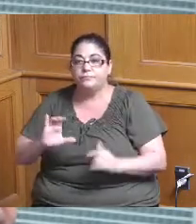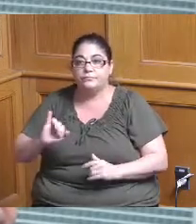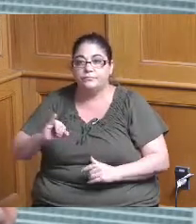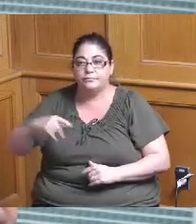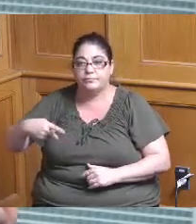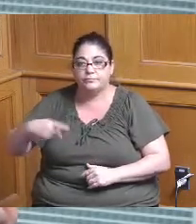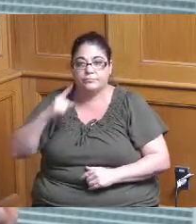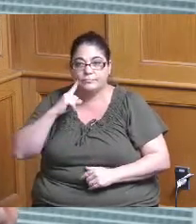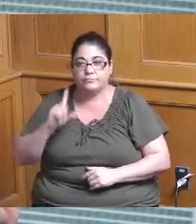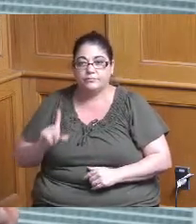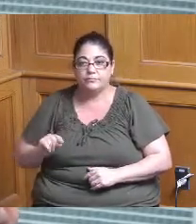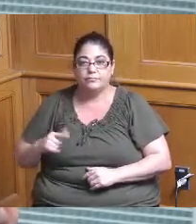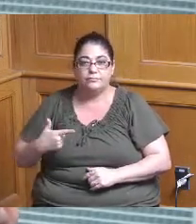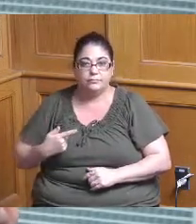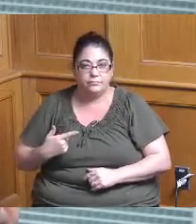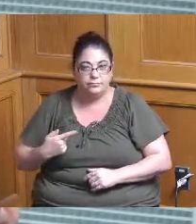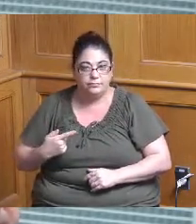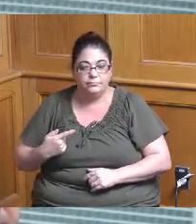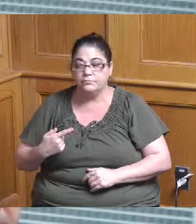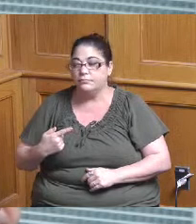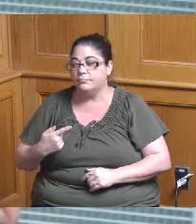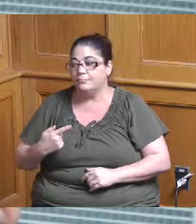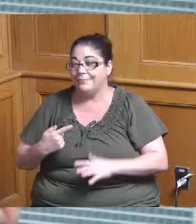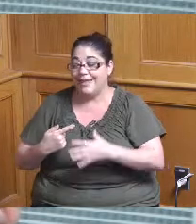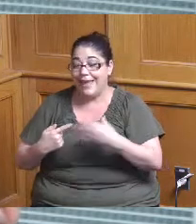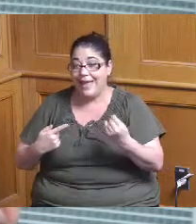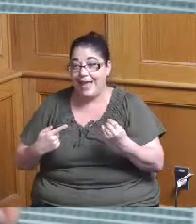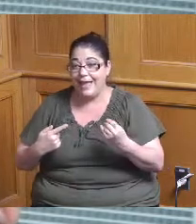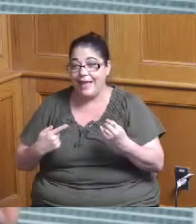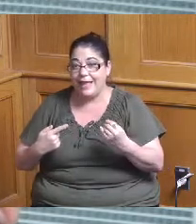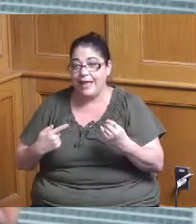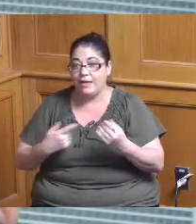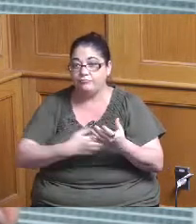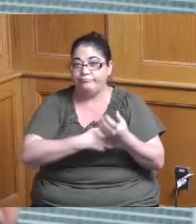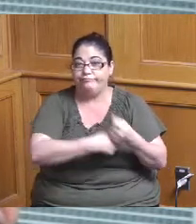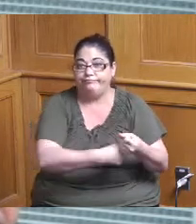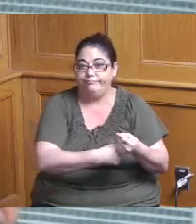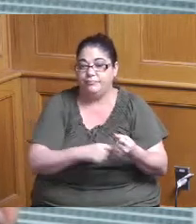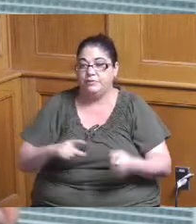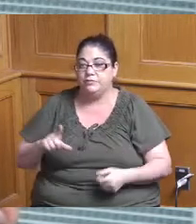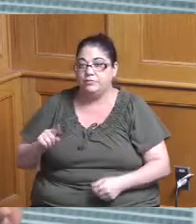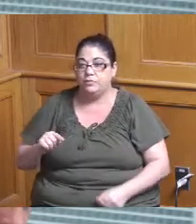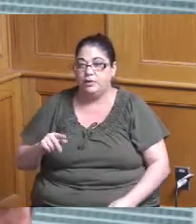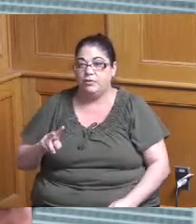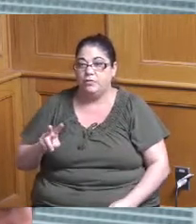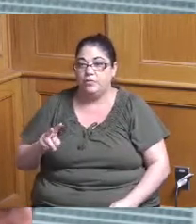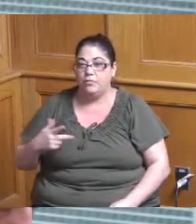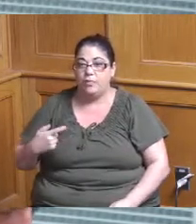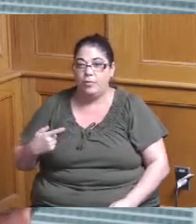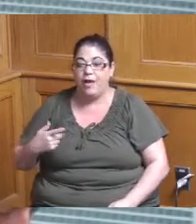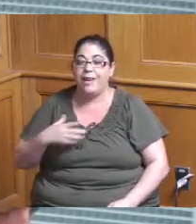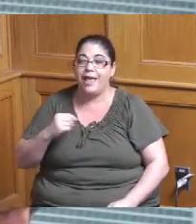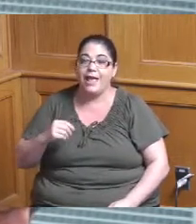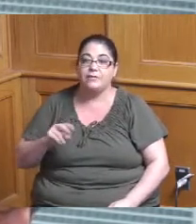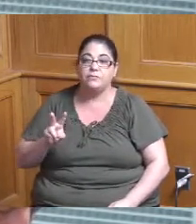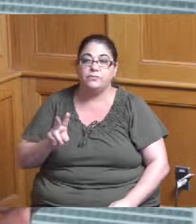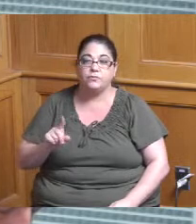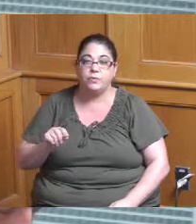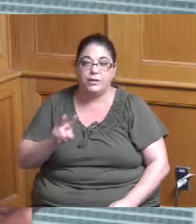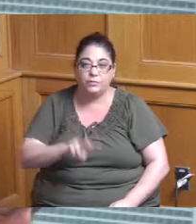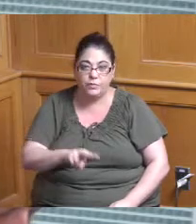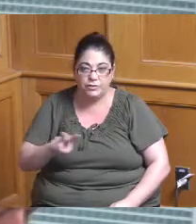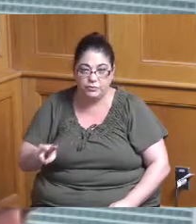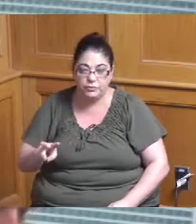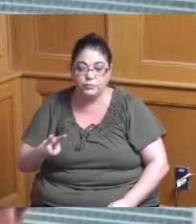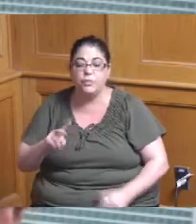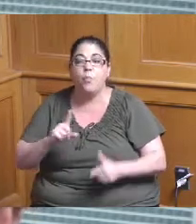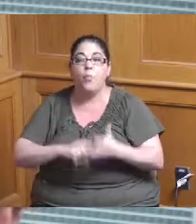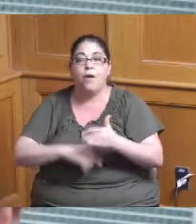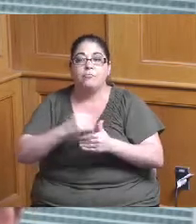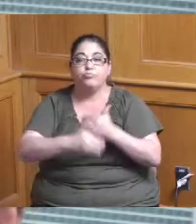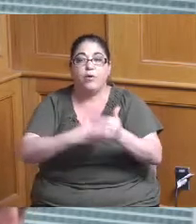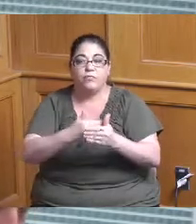2021 and just kind of recapping 2021 I believe and our 2022 progress to date I just wanted to